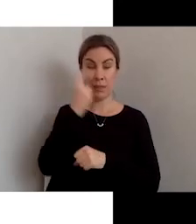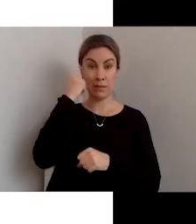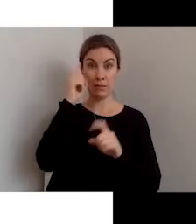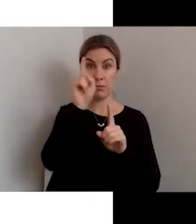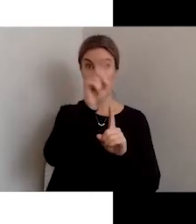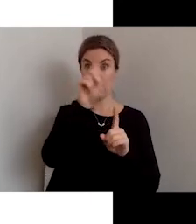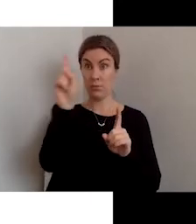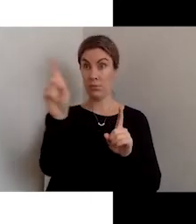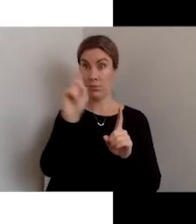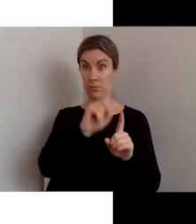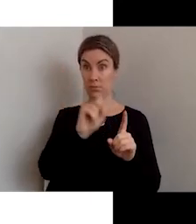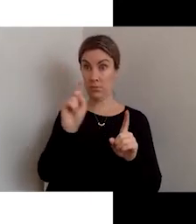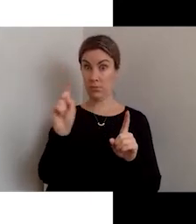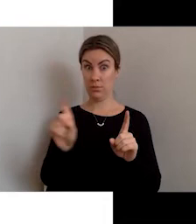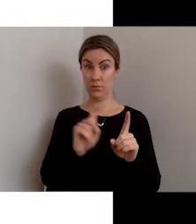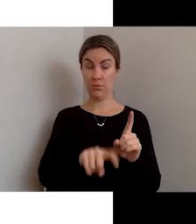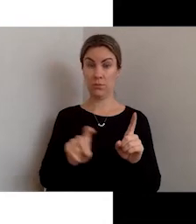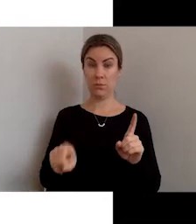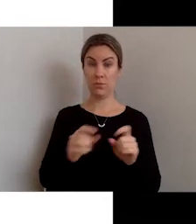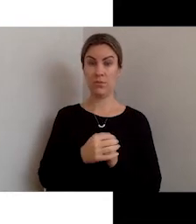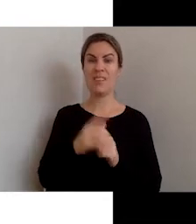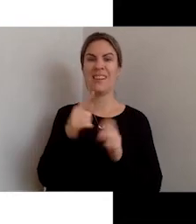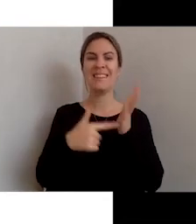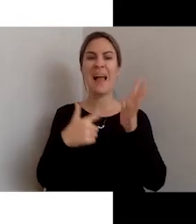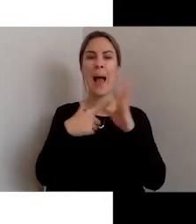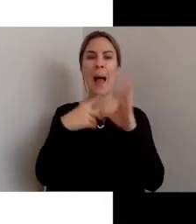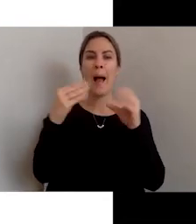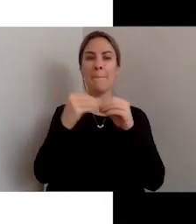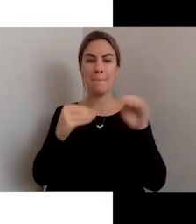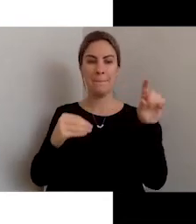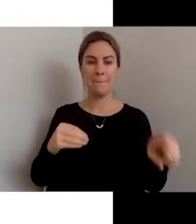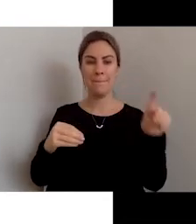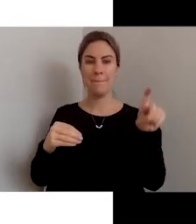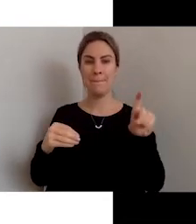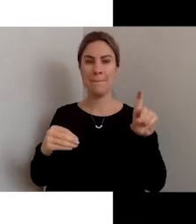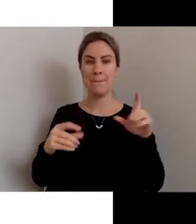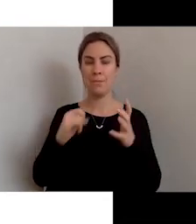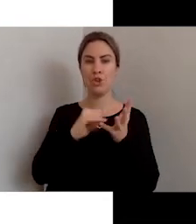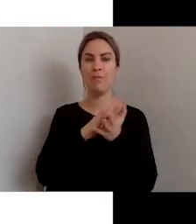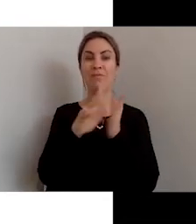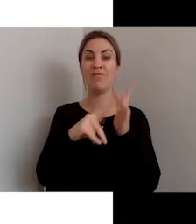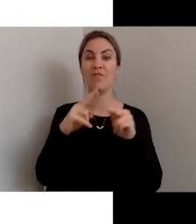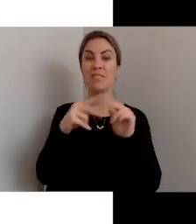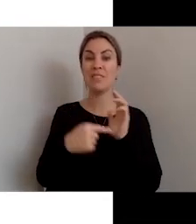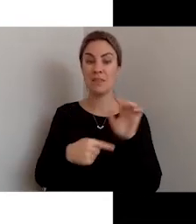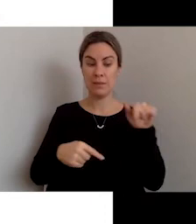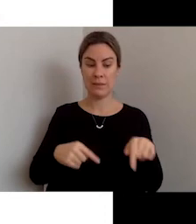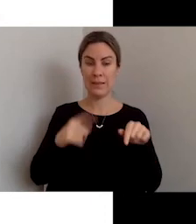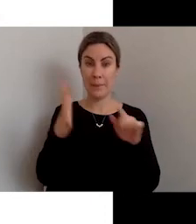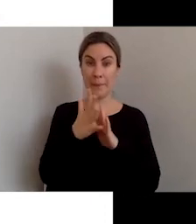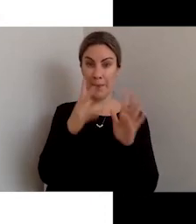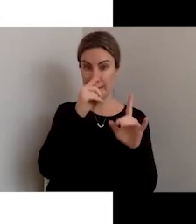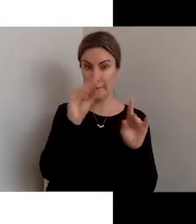their Tab and Shift + Tab keys, pages that are overly busy, lacking